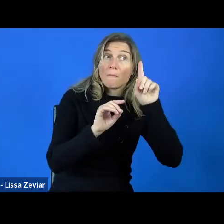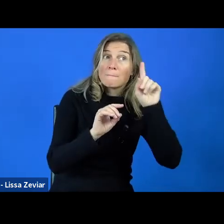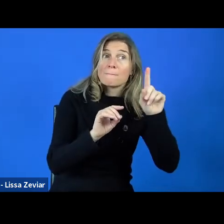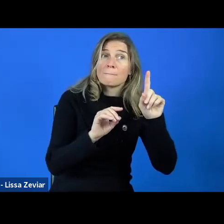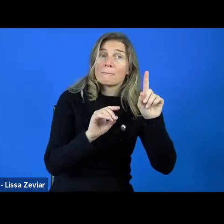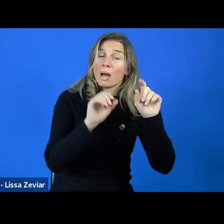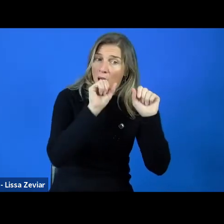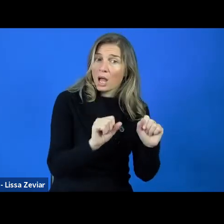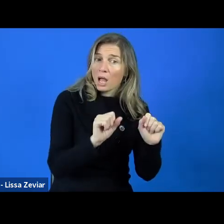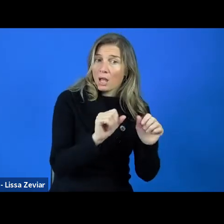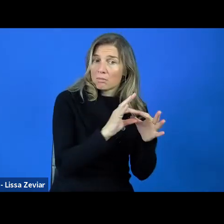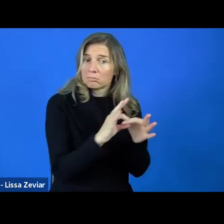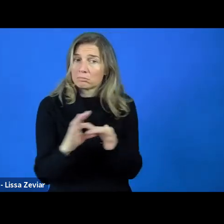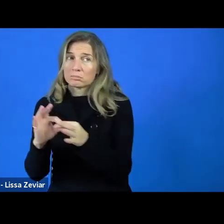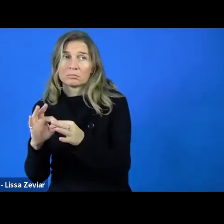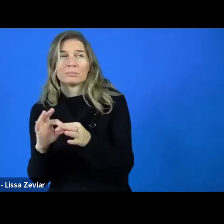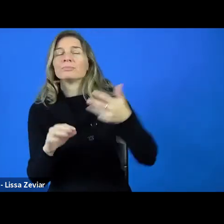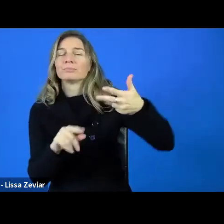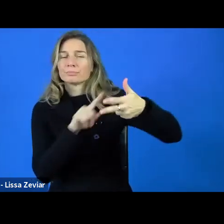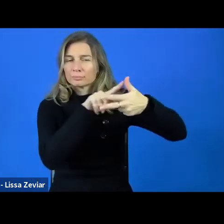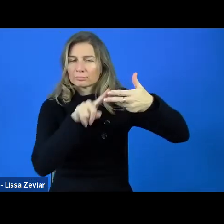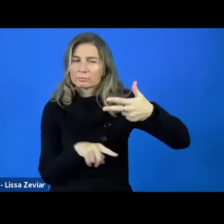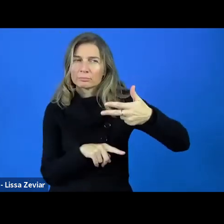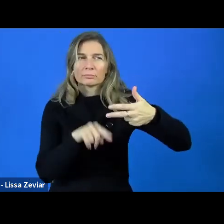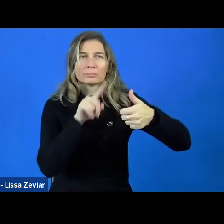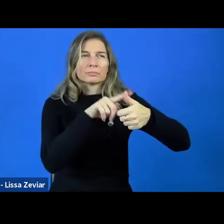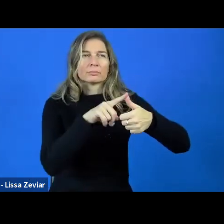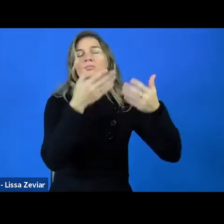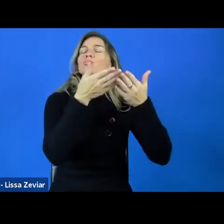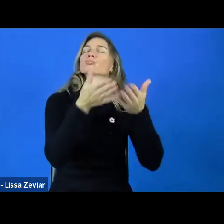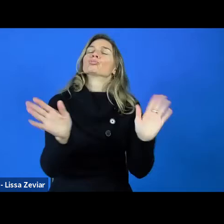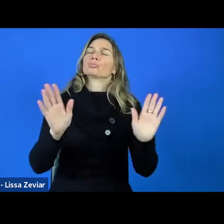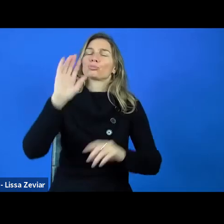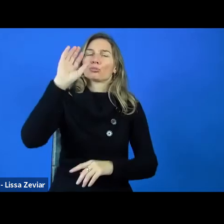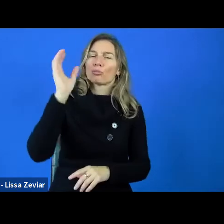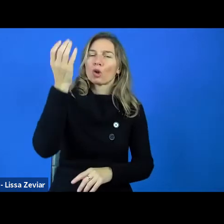General culture and creative sector's cooperation,